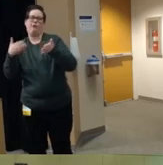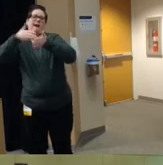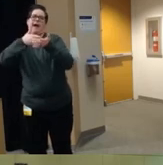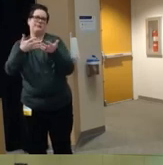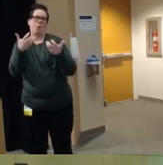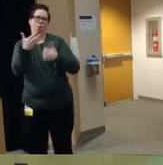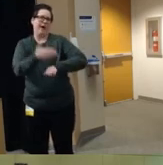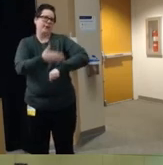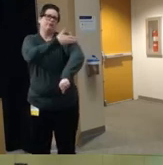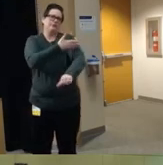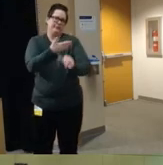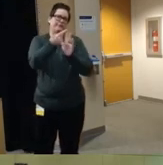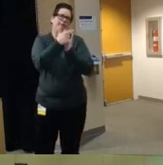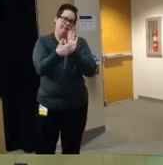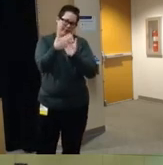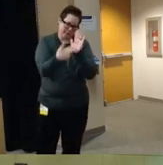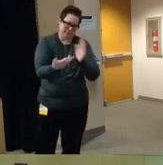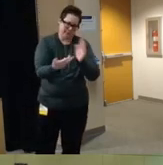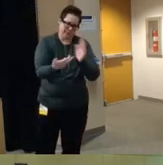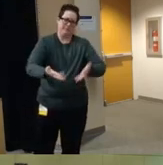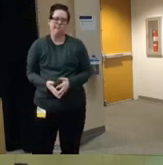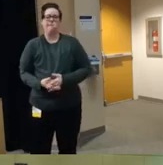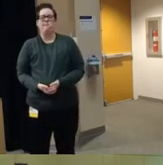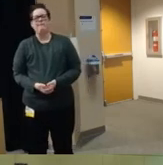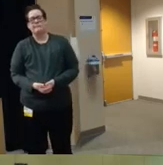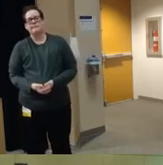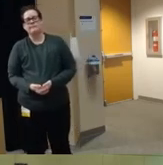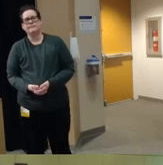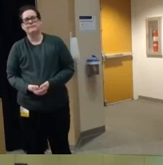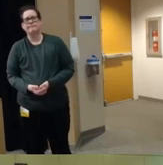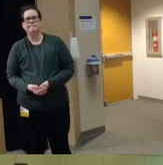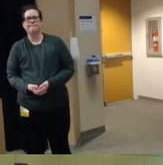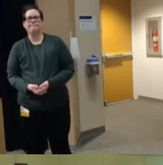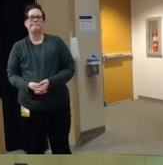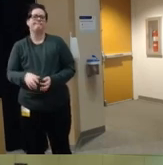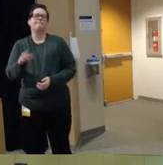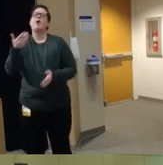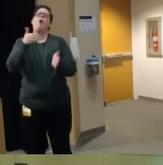people like to make related to this topic um so some of the things that we see frequently are um